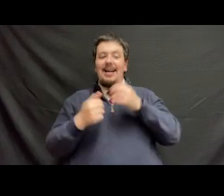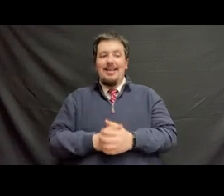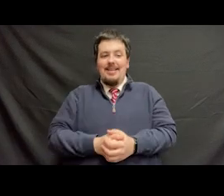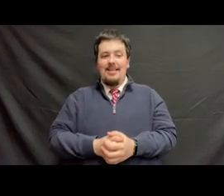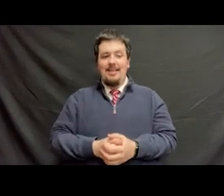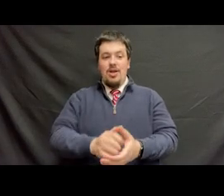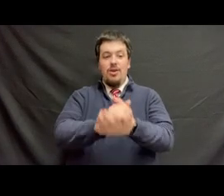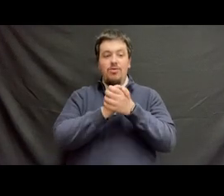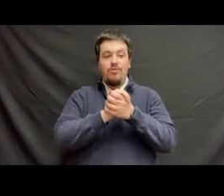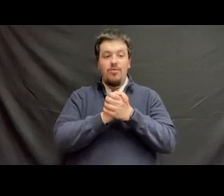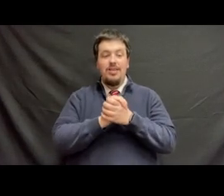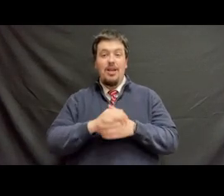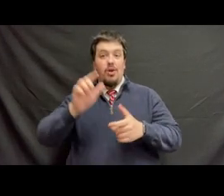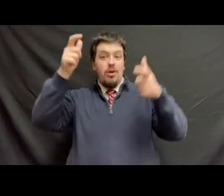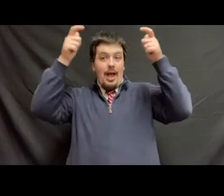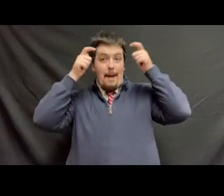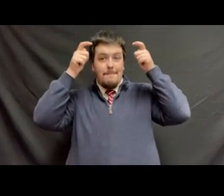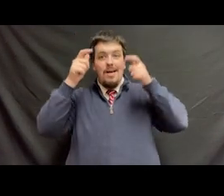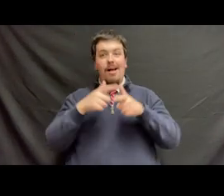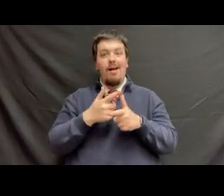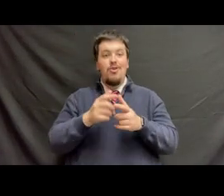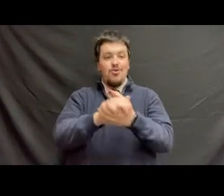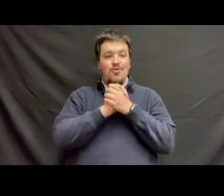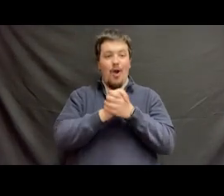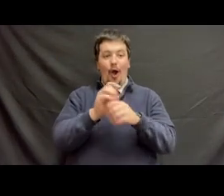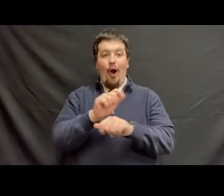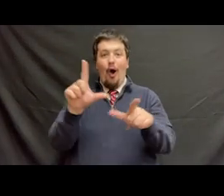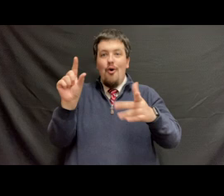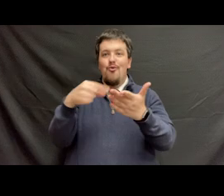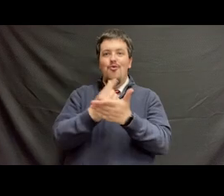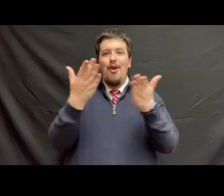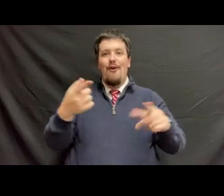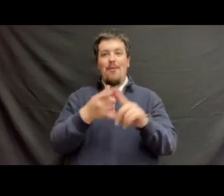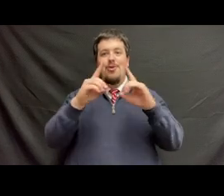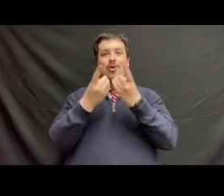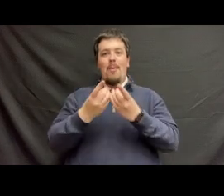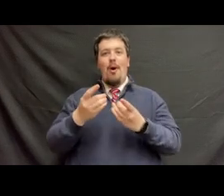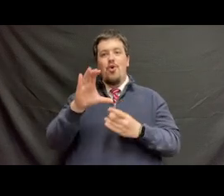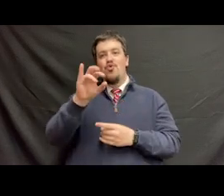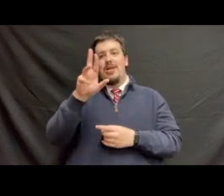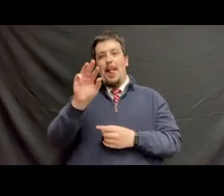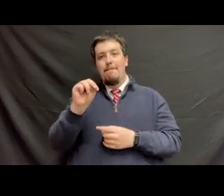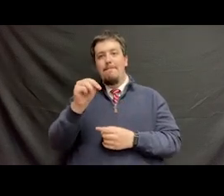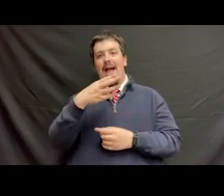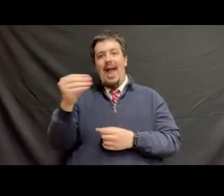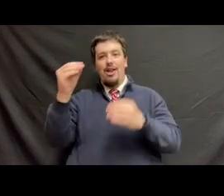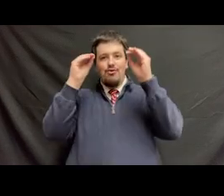She graduated. No cap. Congratulations to all the graduates from the Department of Curriculum and Instruction.